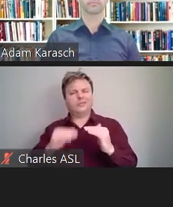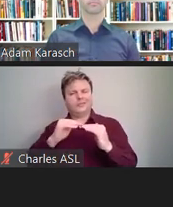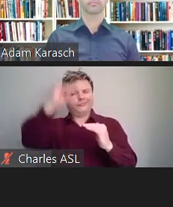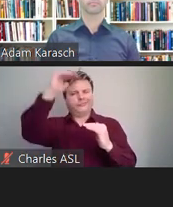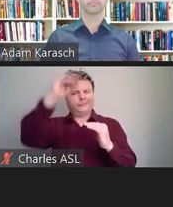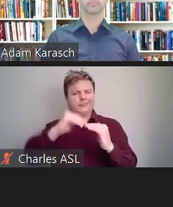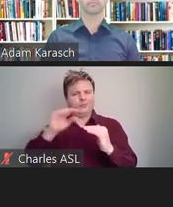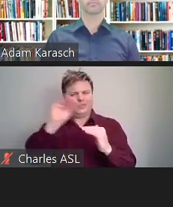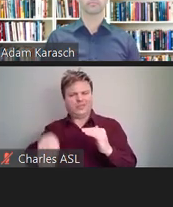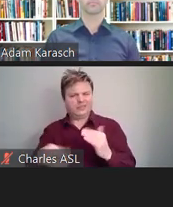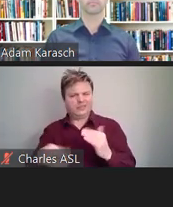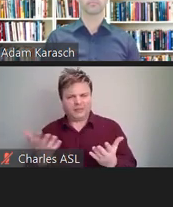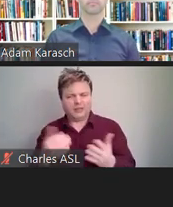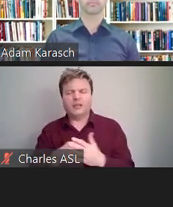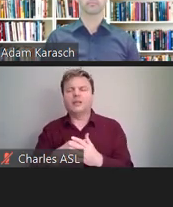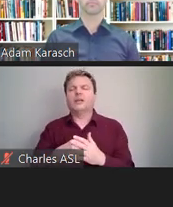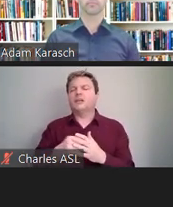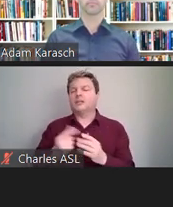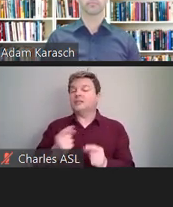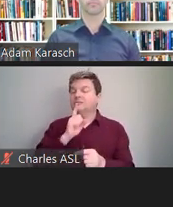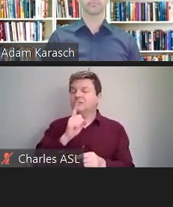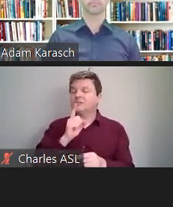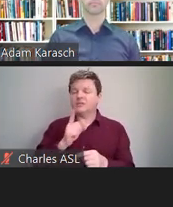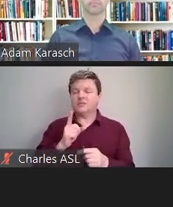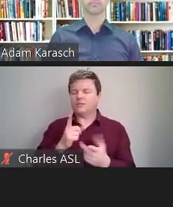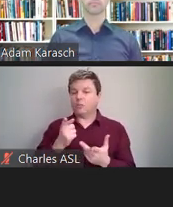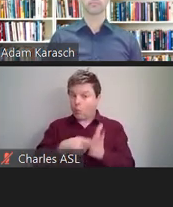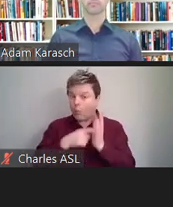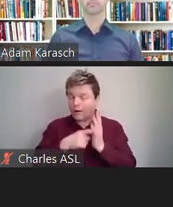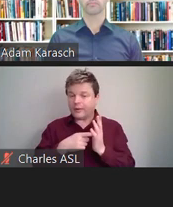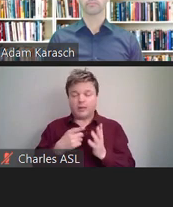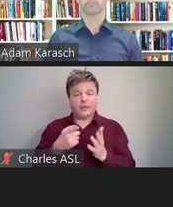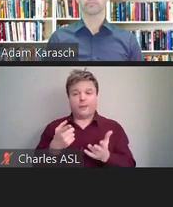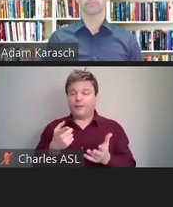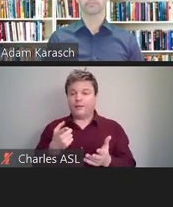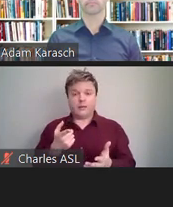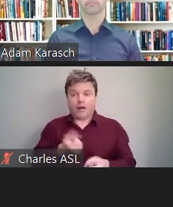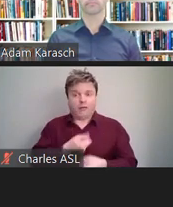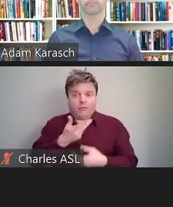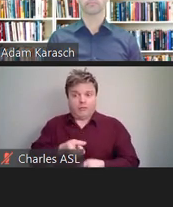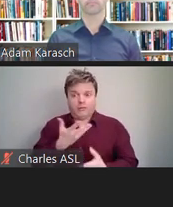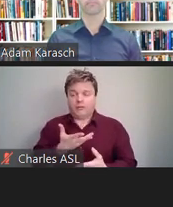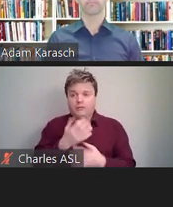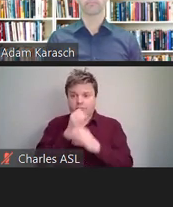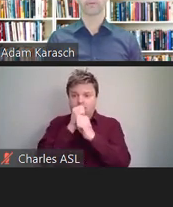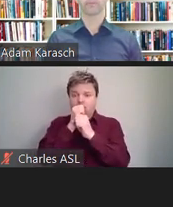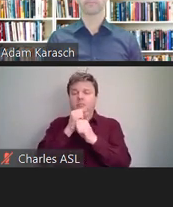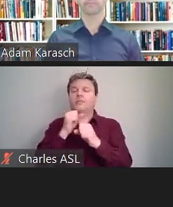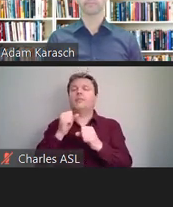and they're not volunteering, then ask at the same time you're getting the other information in the beginning so.